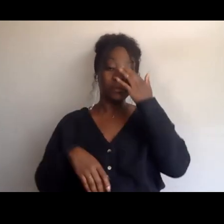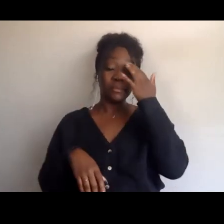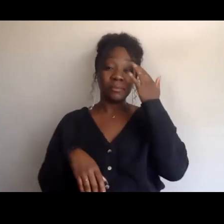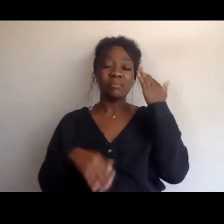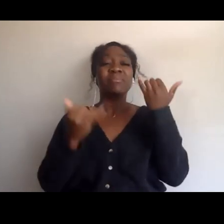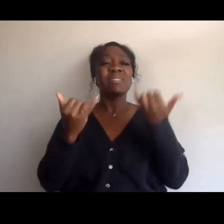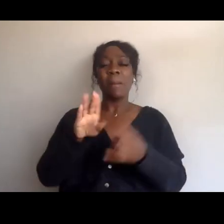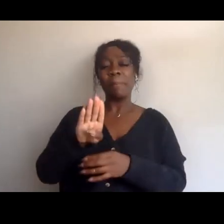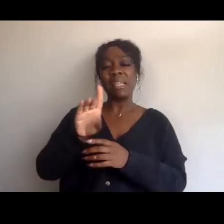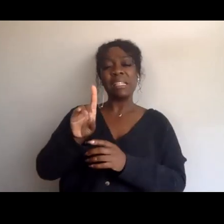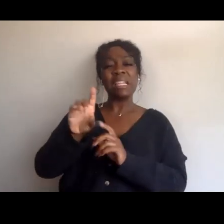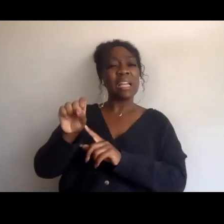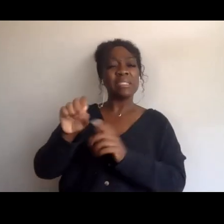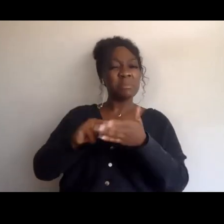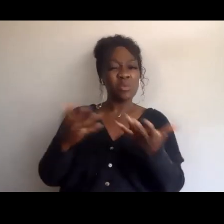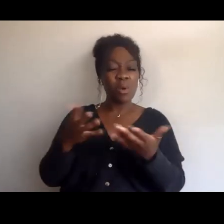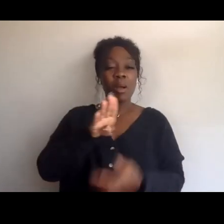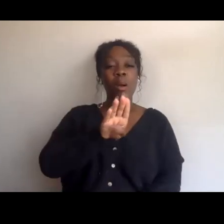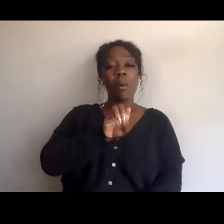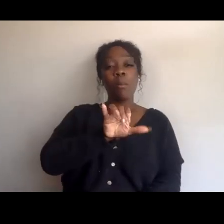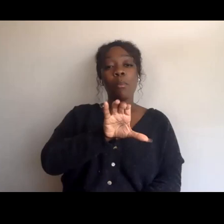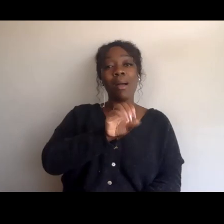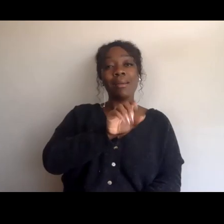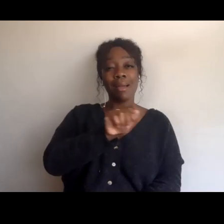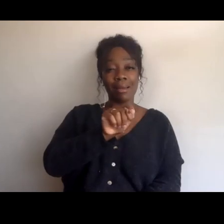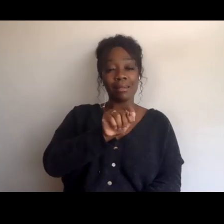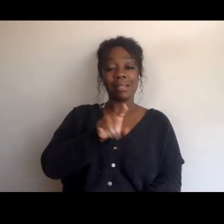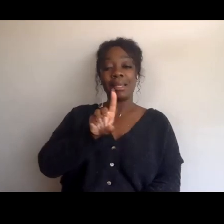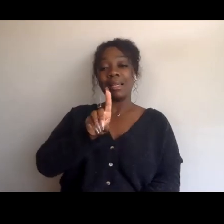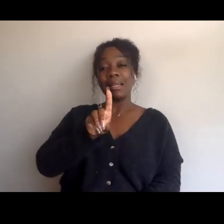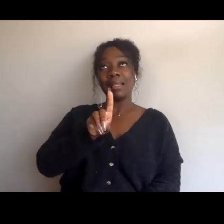which is Boycott Divest Sanctions against Israel.